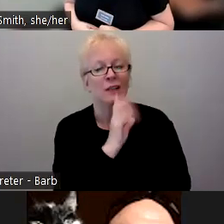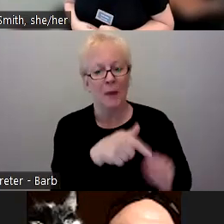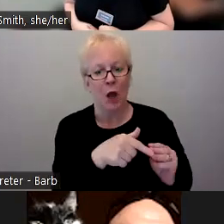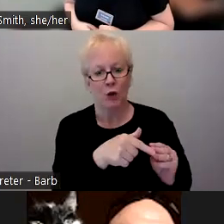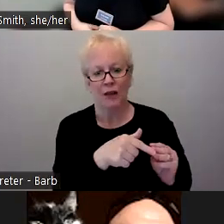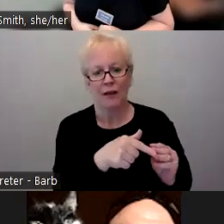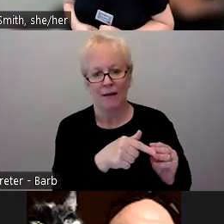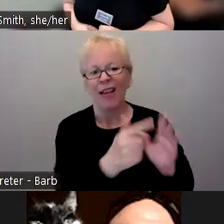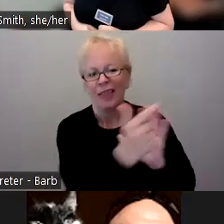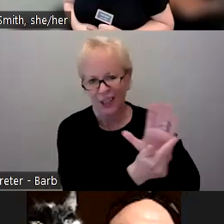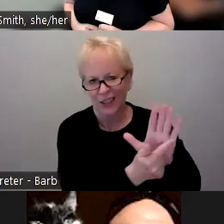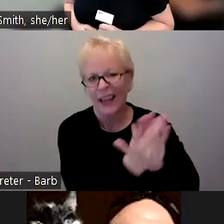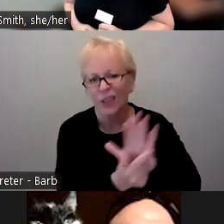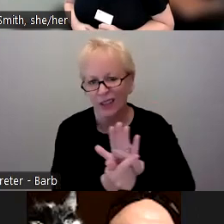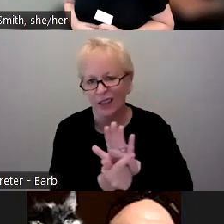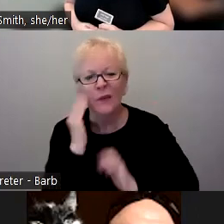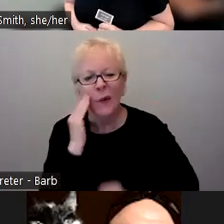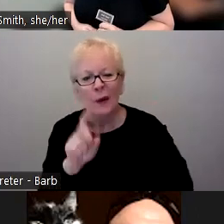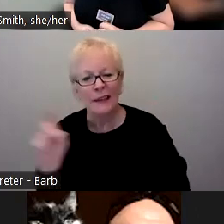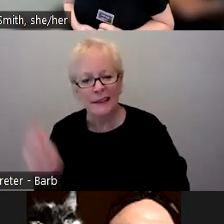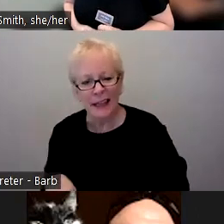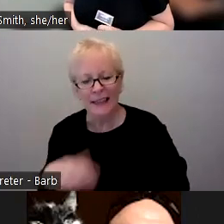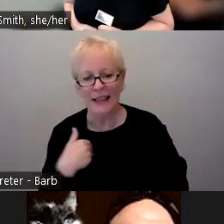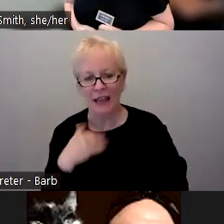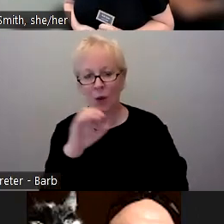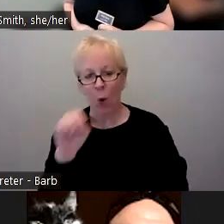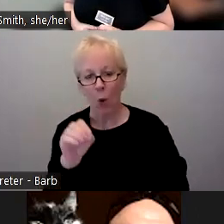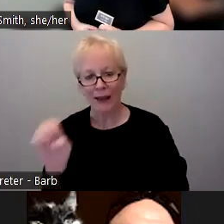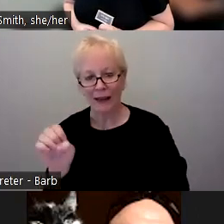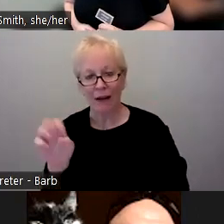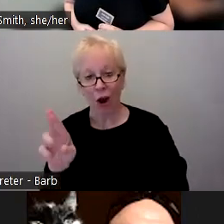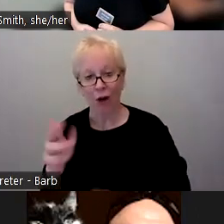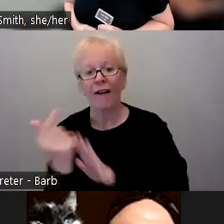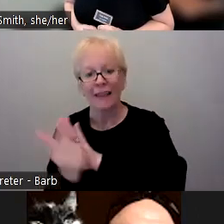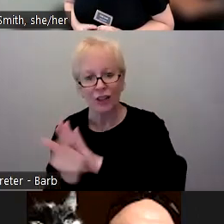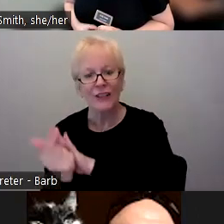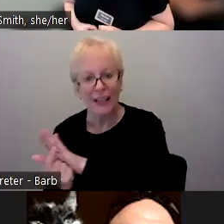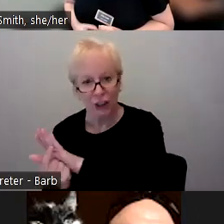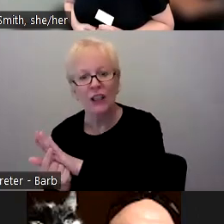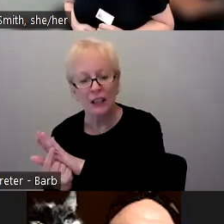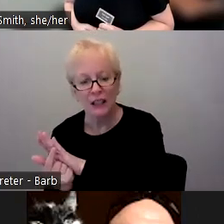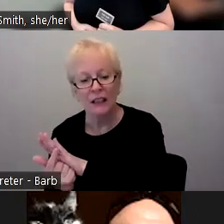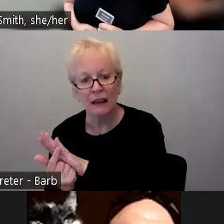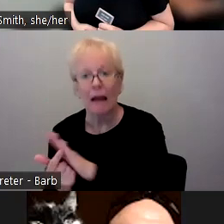Texas has actual OER legislation and it's something that I'm trying to get a grassroots